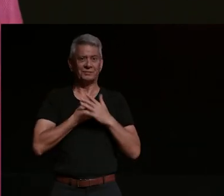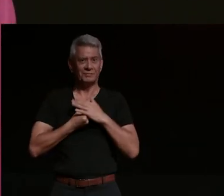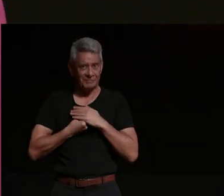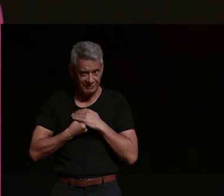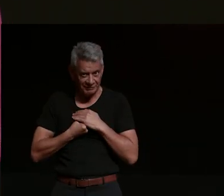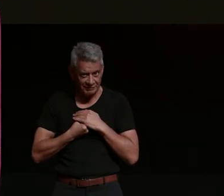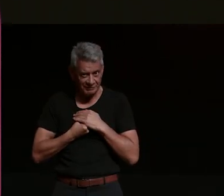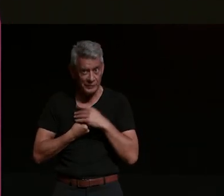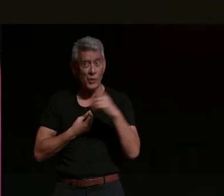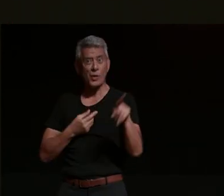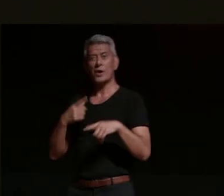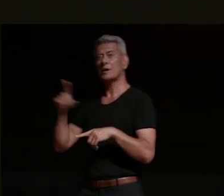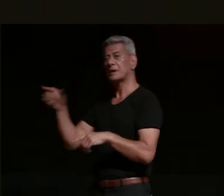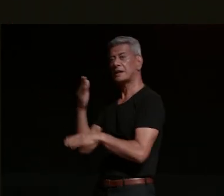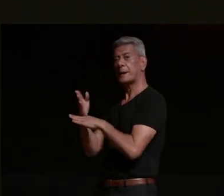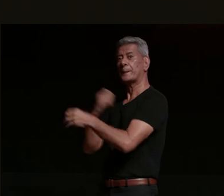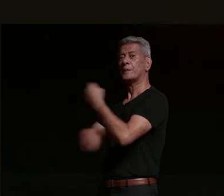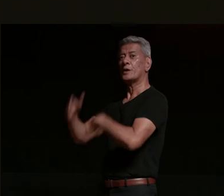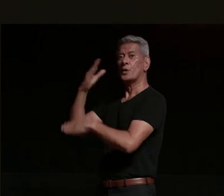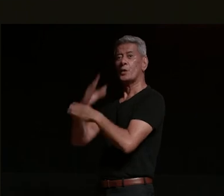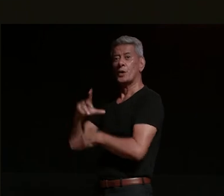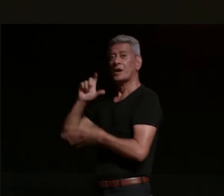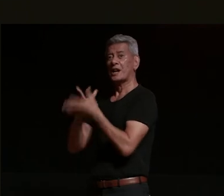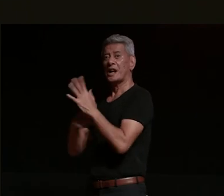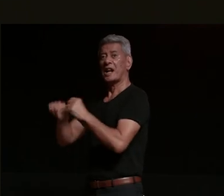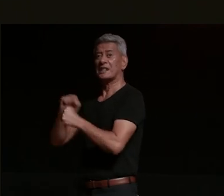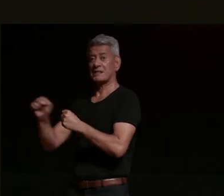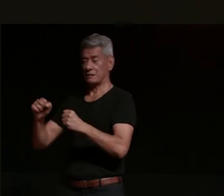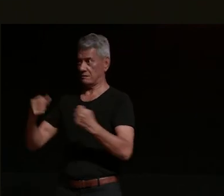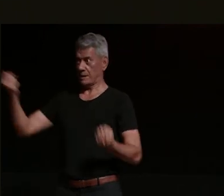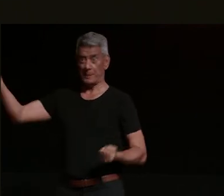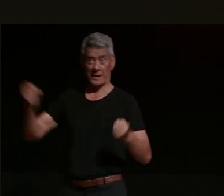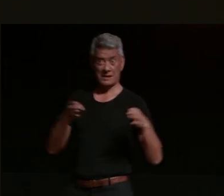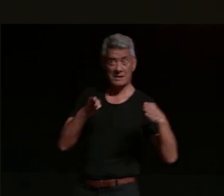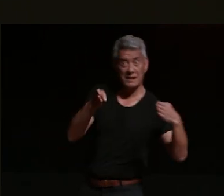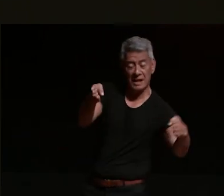working class bustling in underground trains i want to be the hustlers